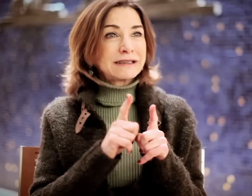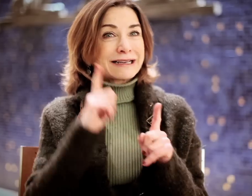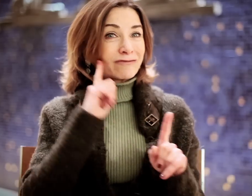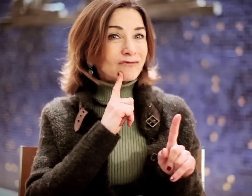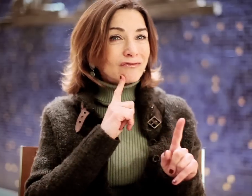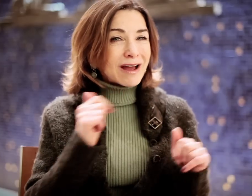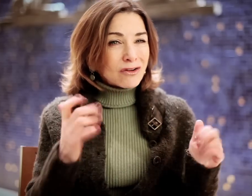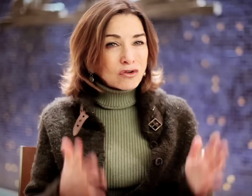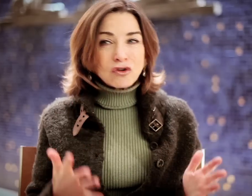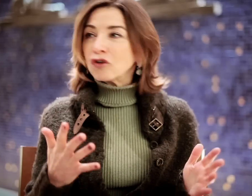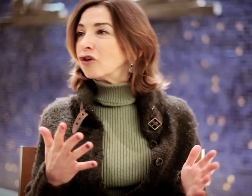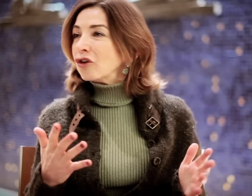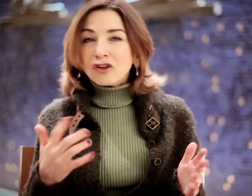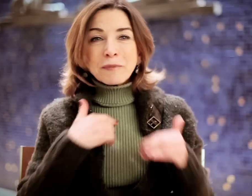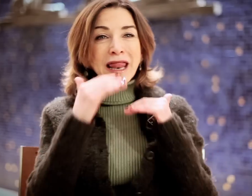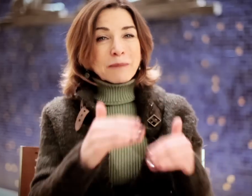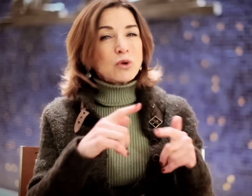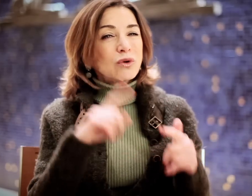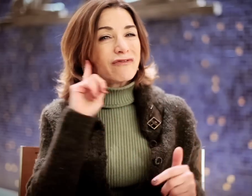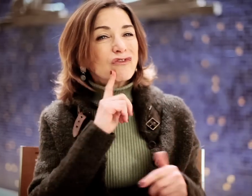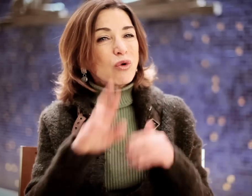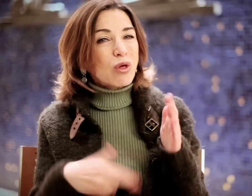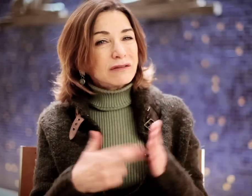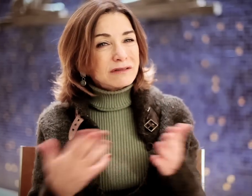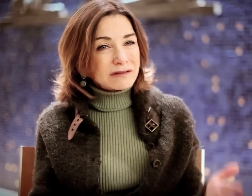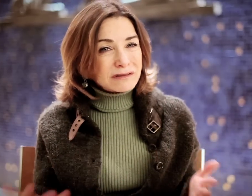As a deaf actor, I'm limited to deaf roles.